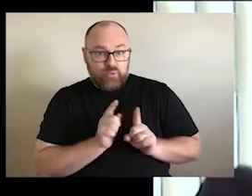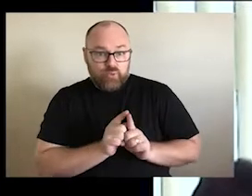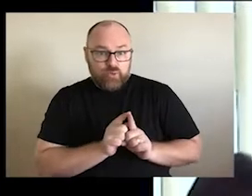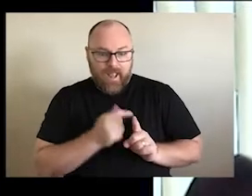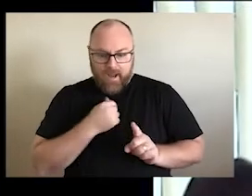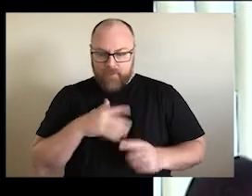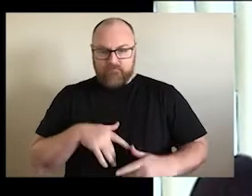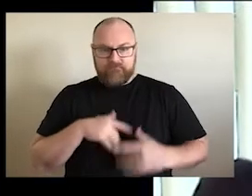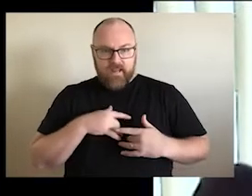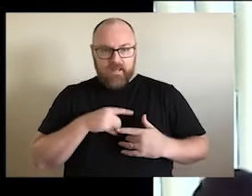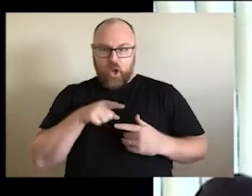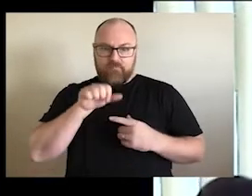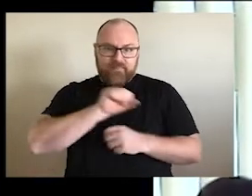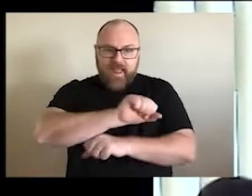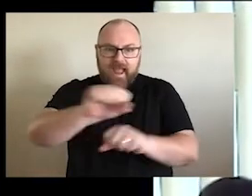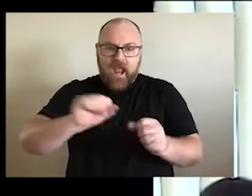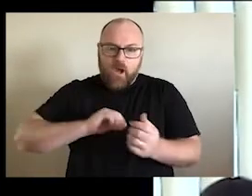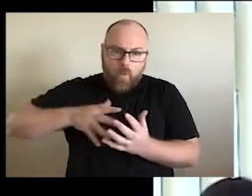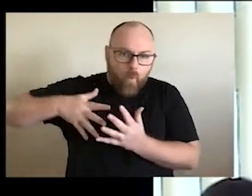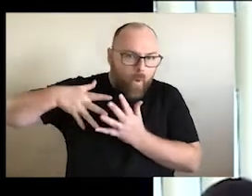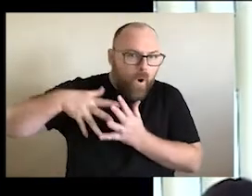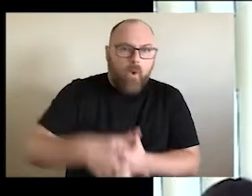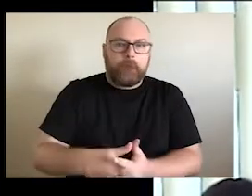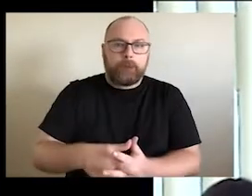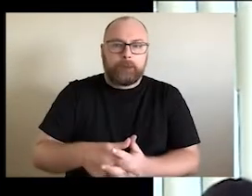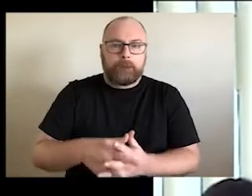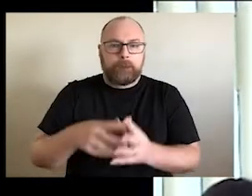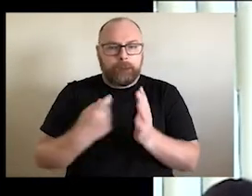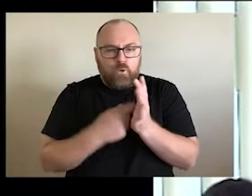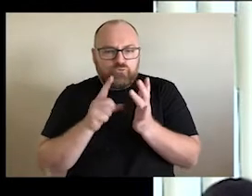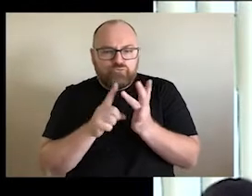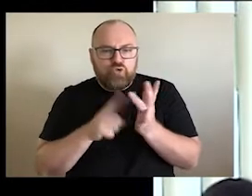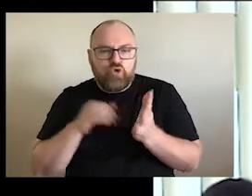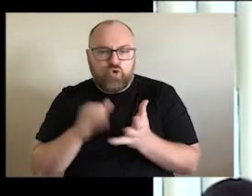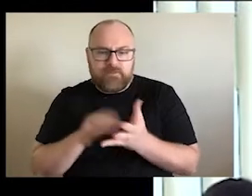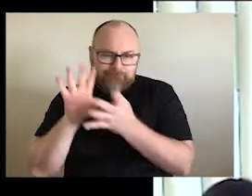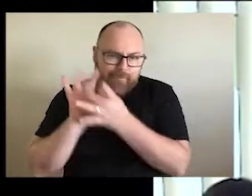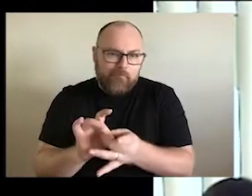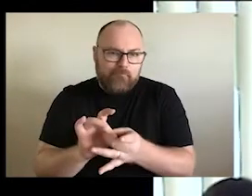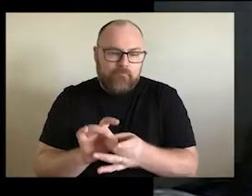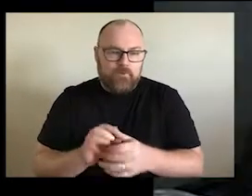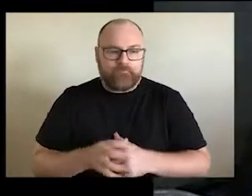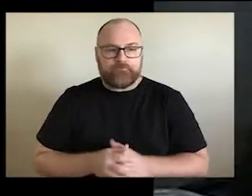of finding their, the deep roots of the country, which I had not been able to find up to that point. This beautiful